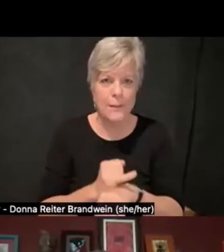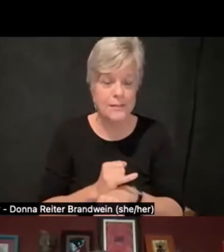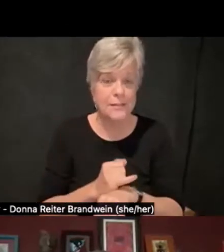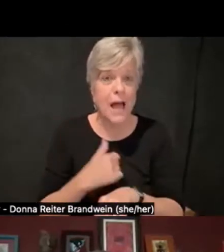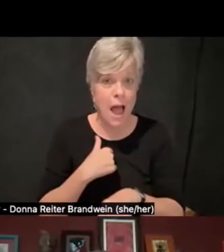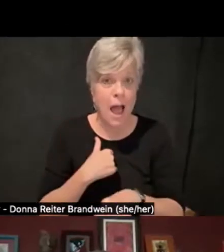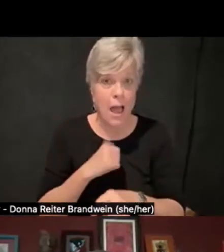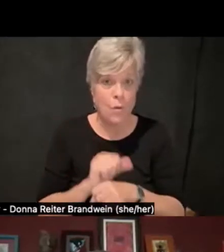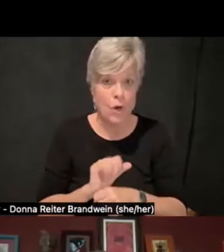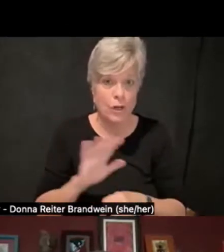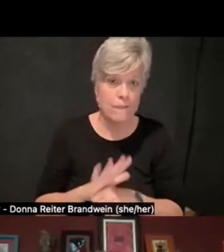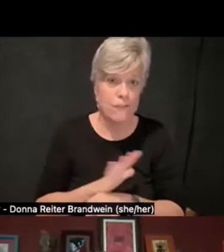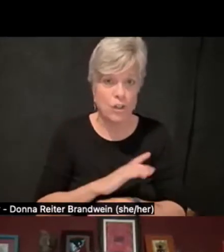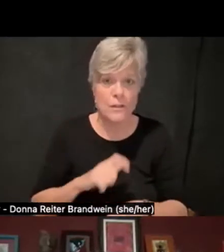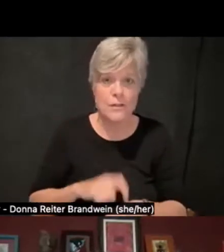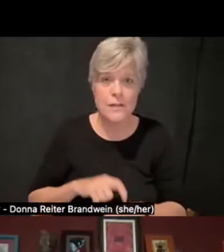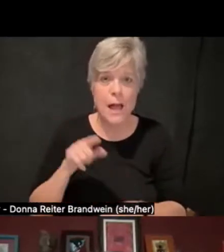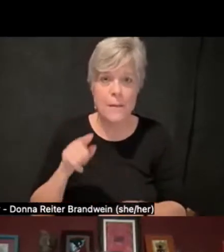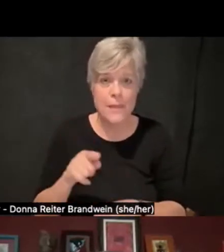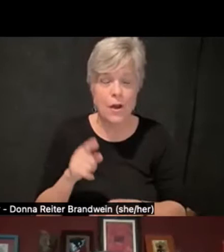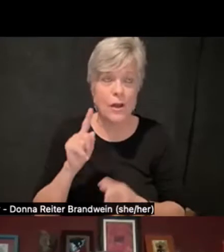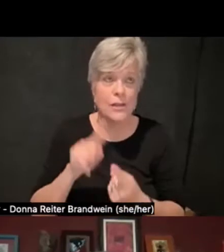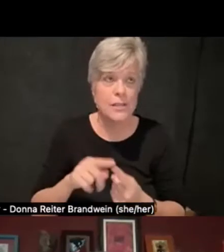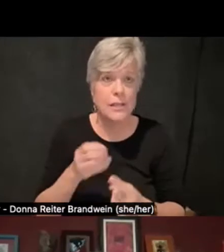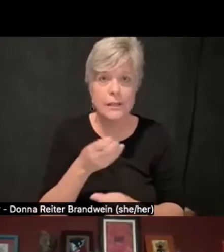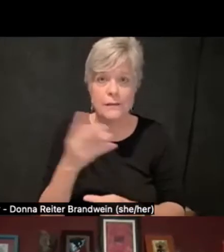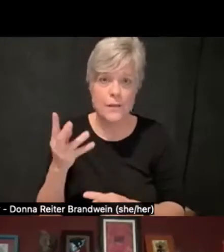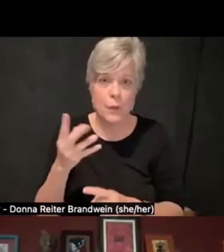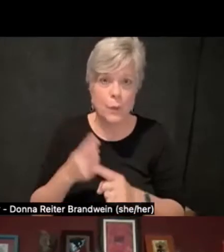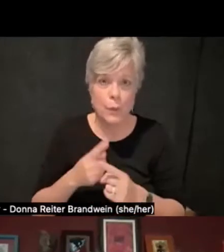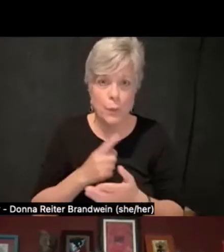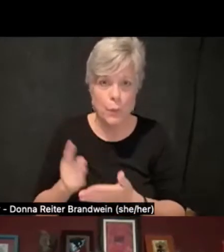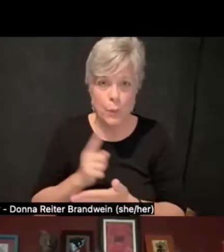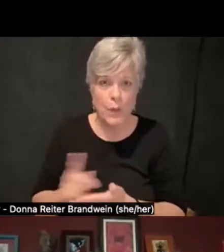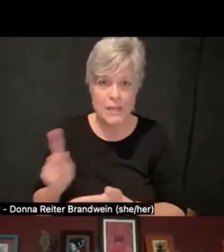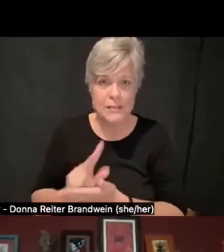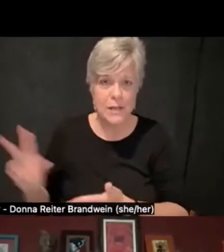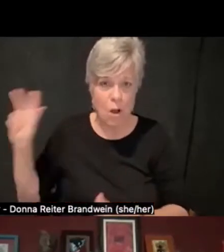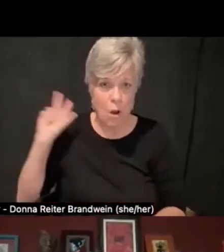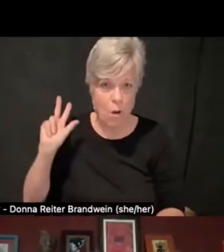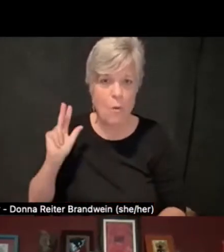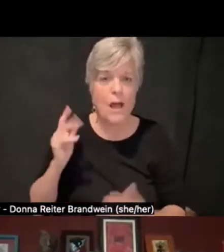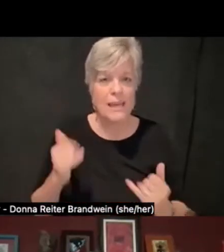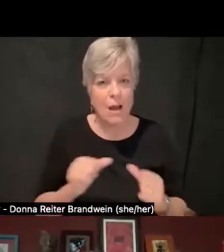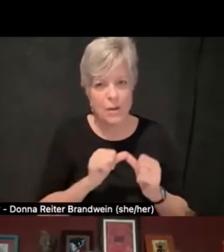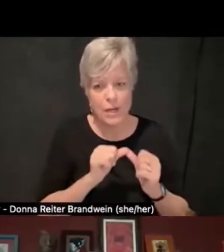and now I'm continuing in my role as the journal editor, I worked closely with William Myhill,